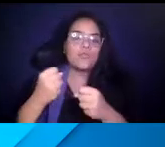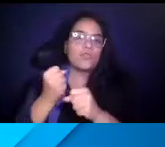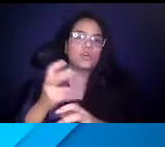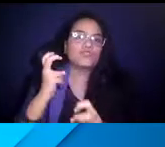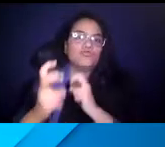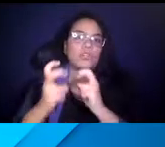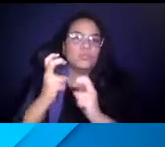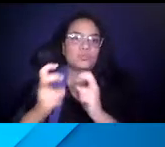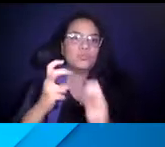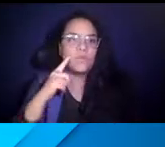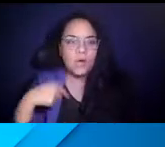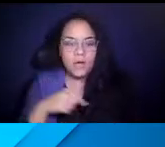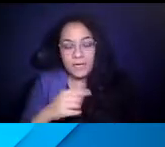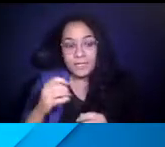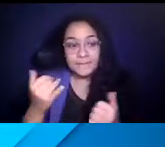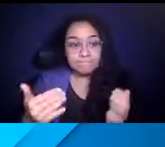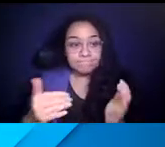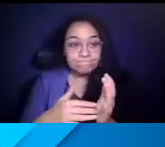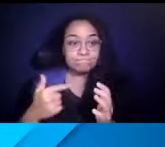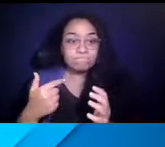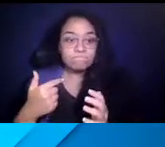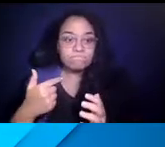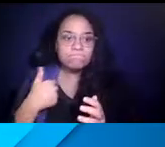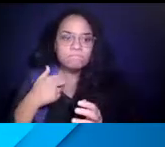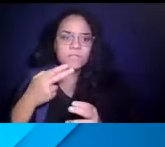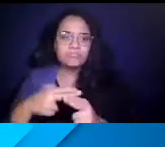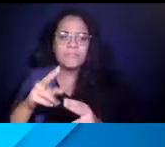14:56:06 So again, I touched briefly on -- and I know you've heard this from others, touched